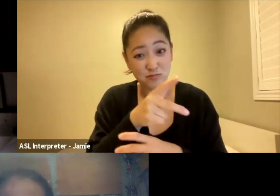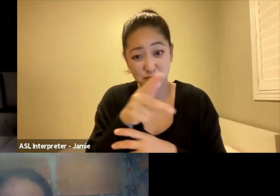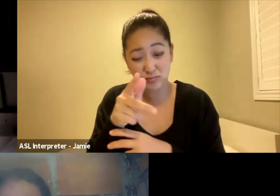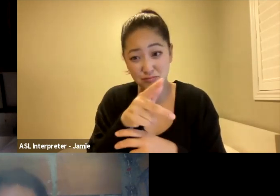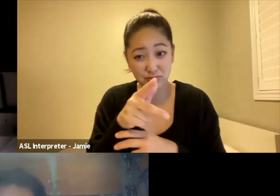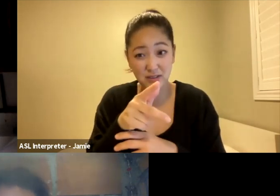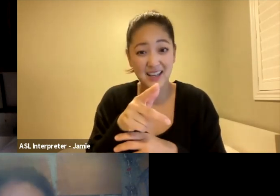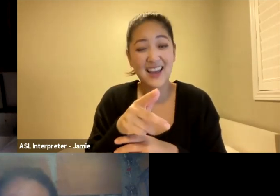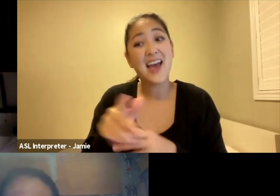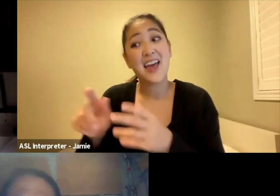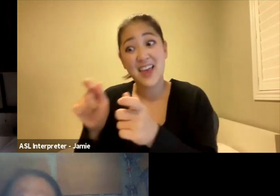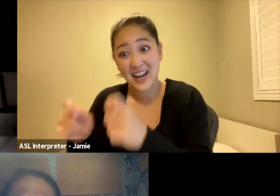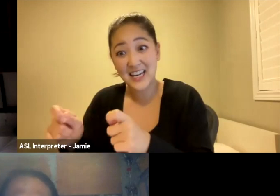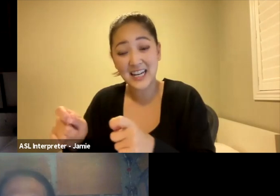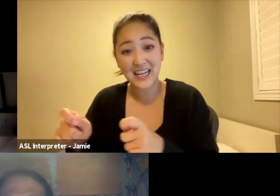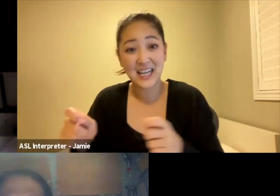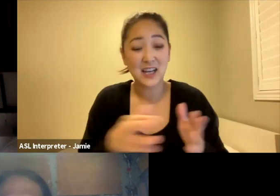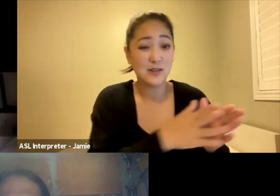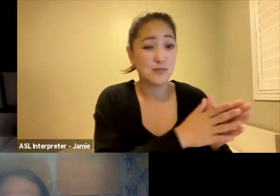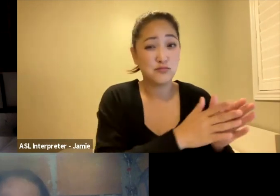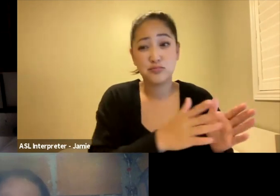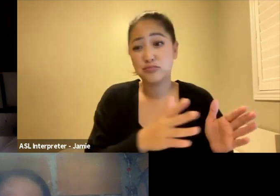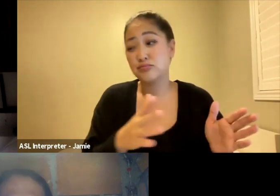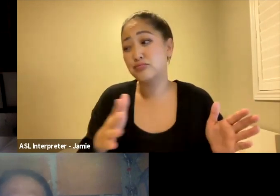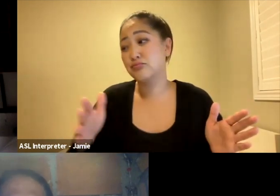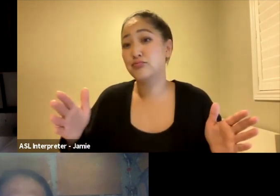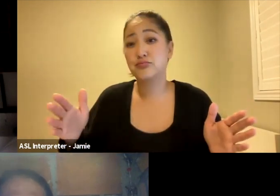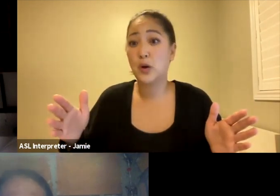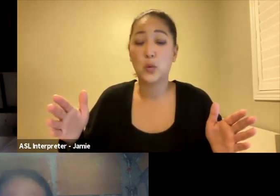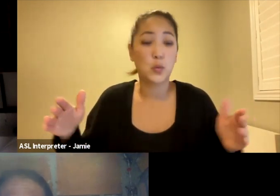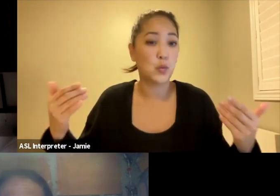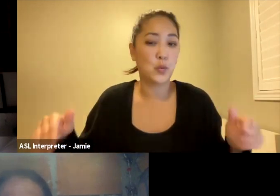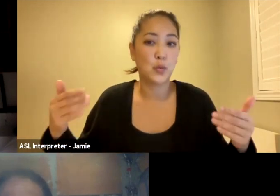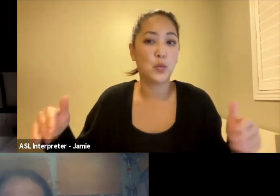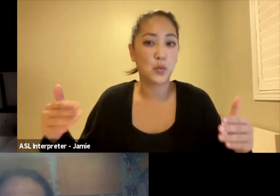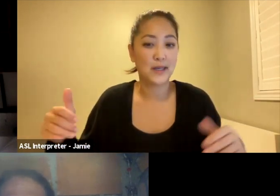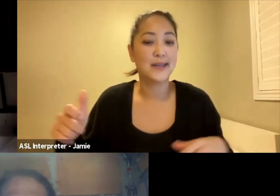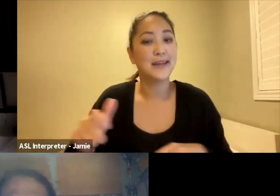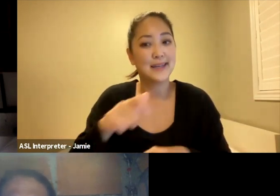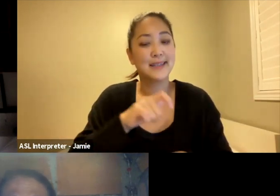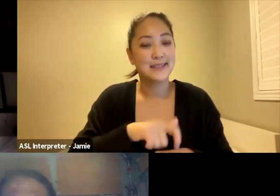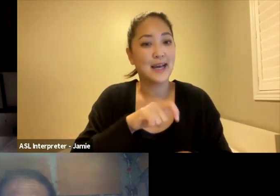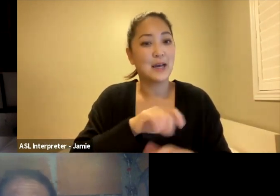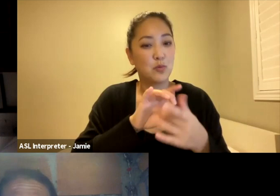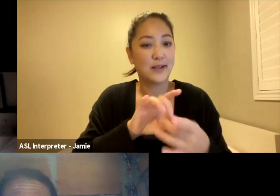So time is a fact that has to do with Iwianch. And about the dreaming,